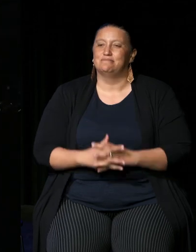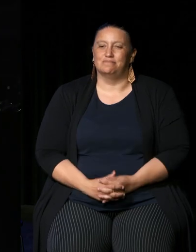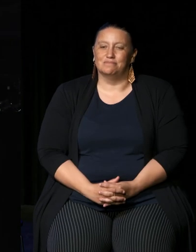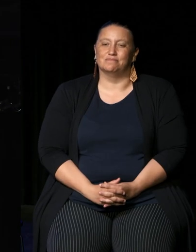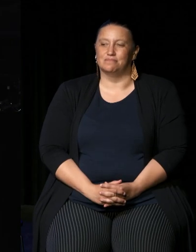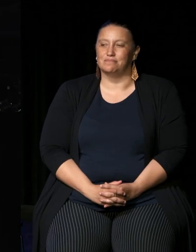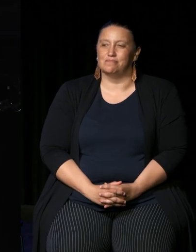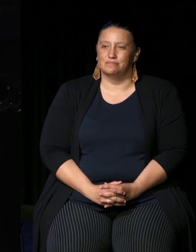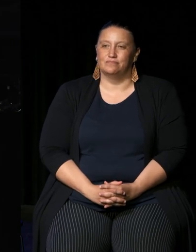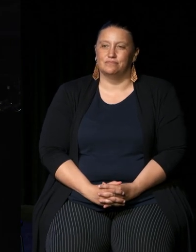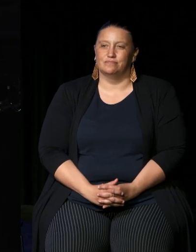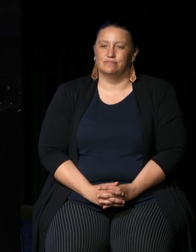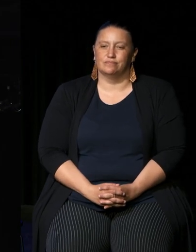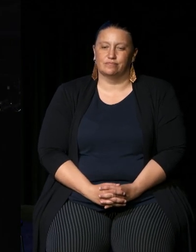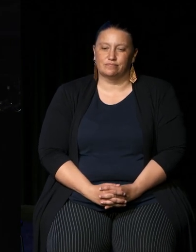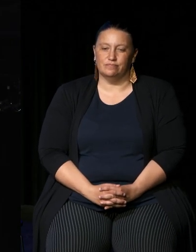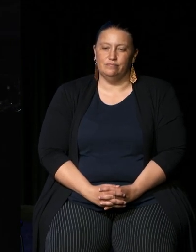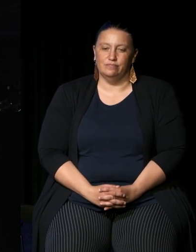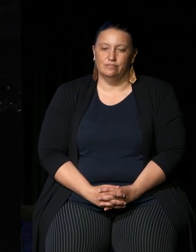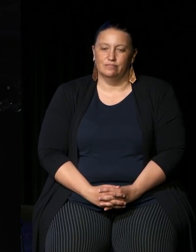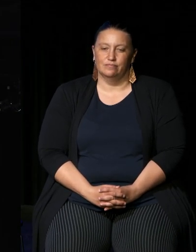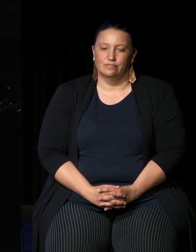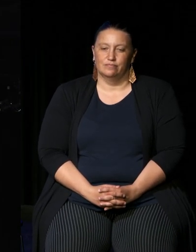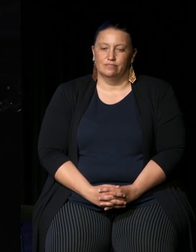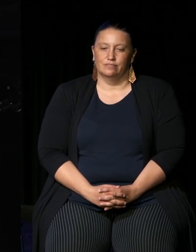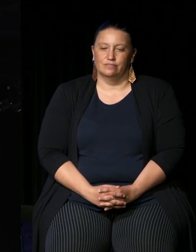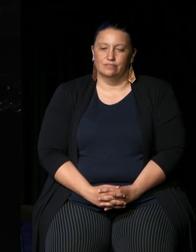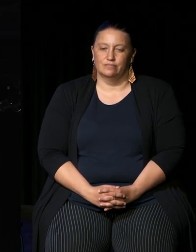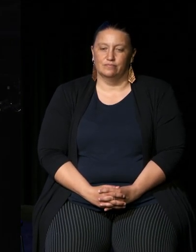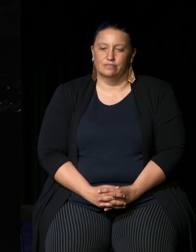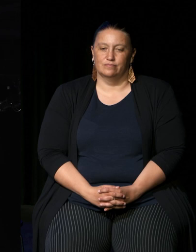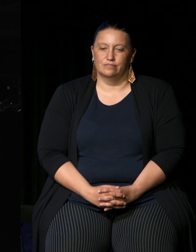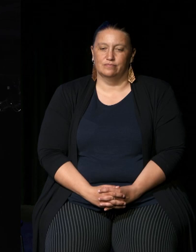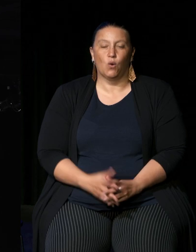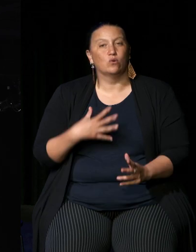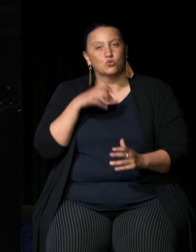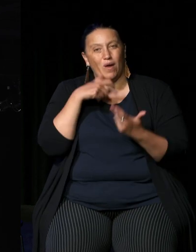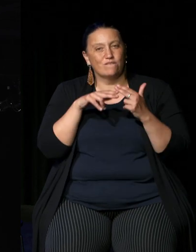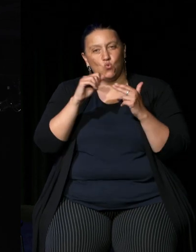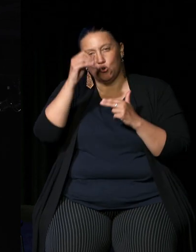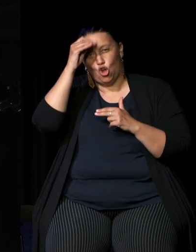that sense of knowledge about what the voice is and what it's meant to do has changed in the room